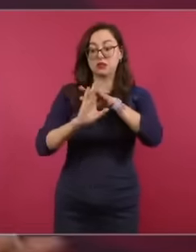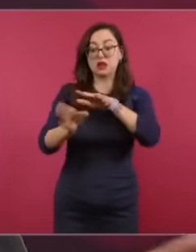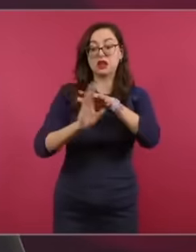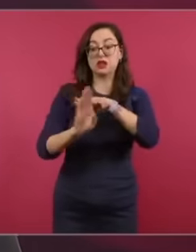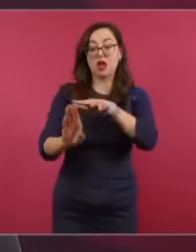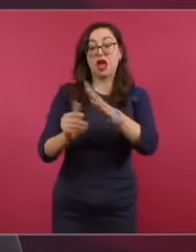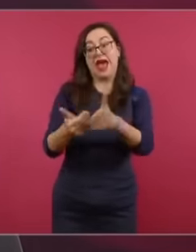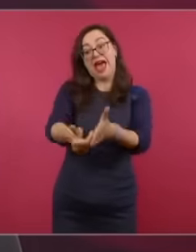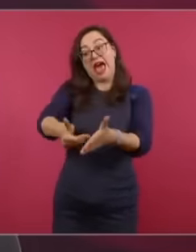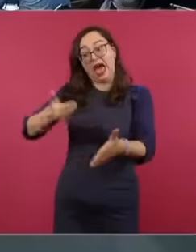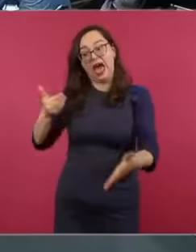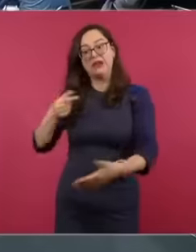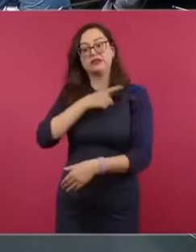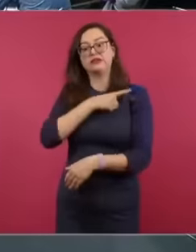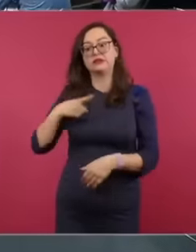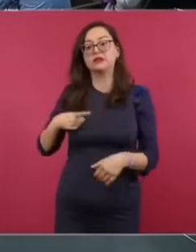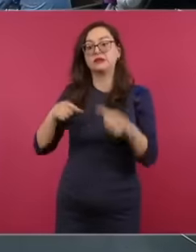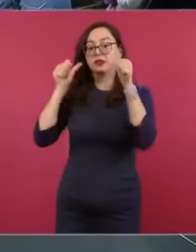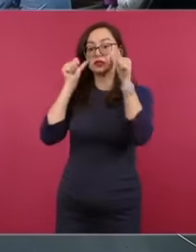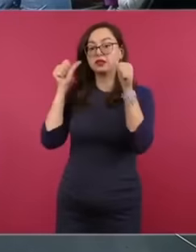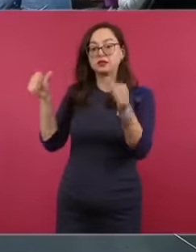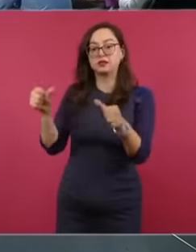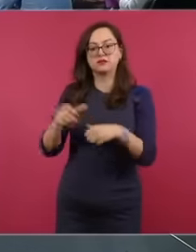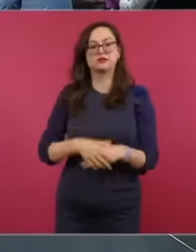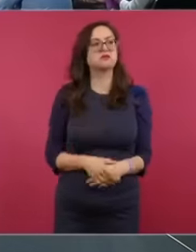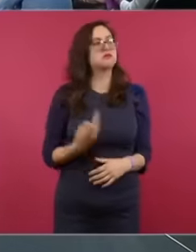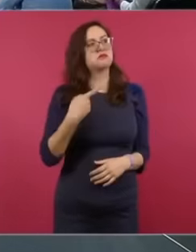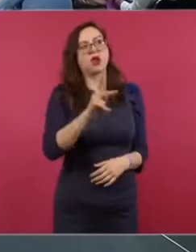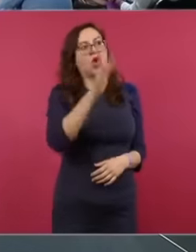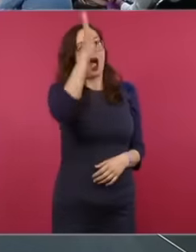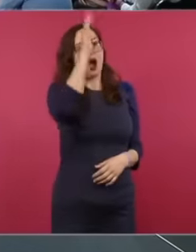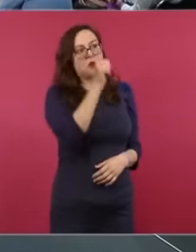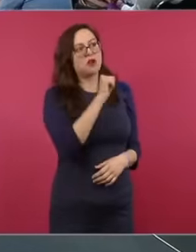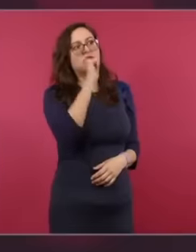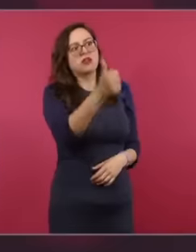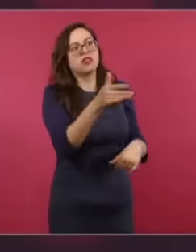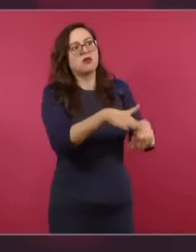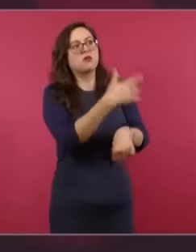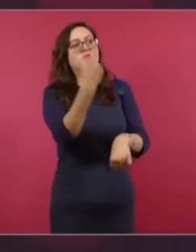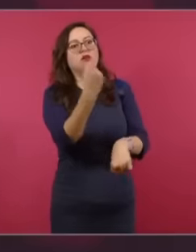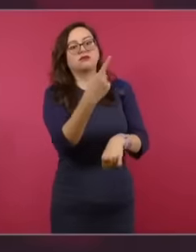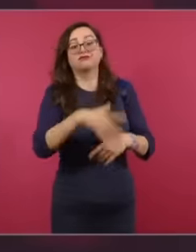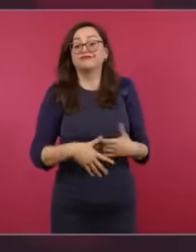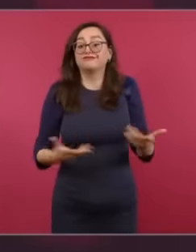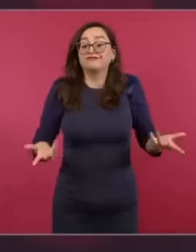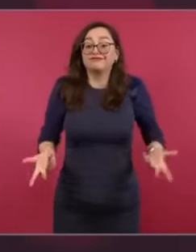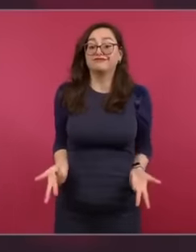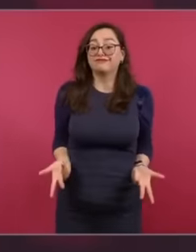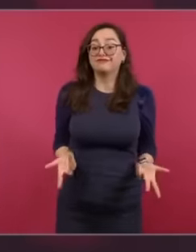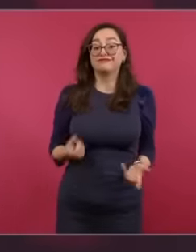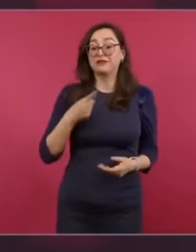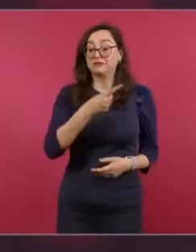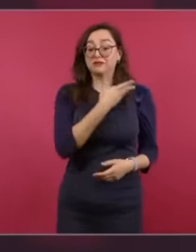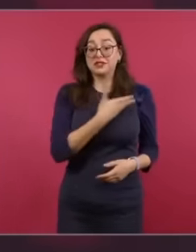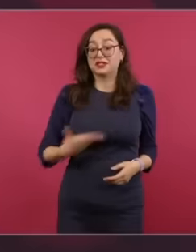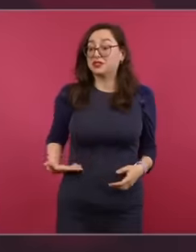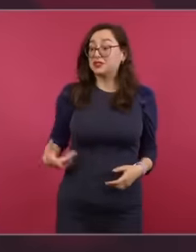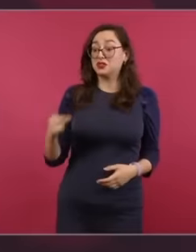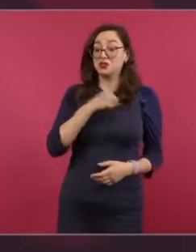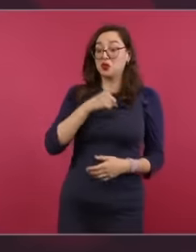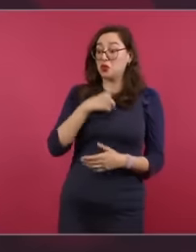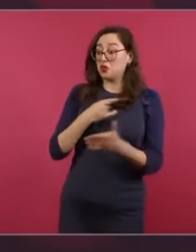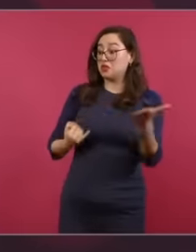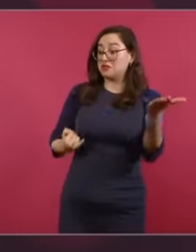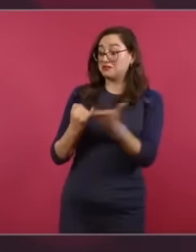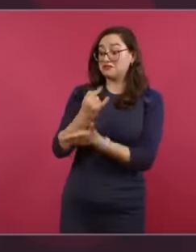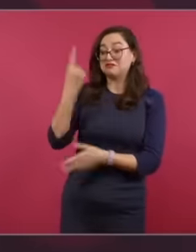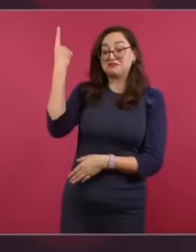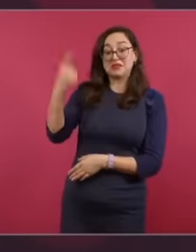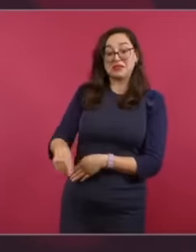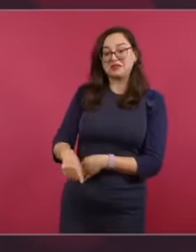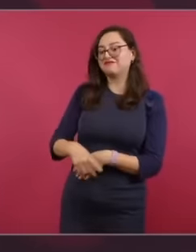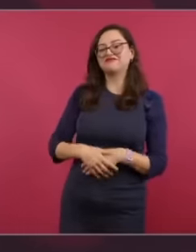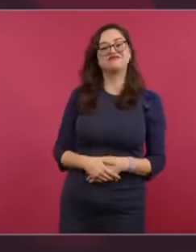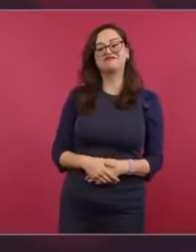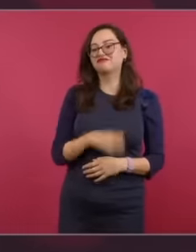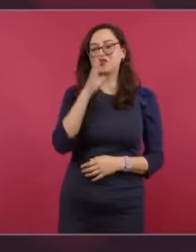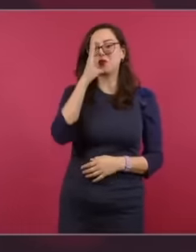anything else and why hasn't it been done because they won't let it? They can and also because